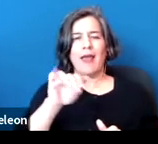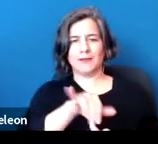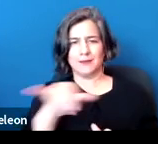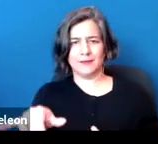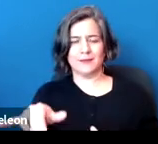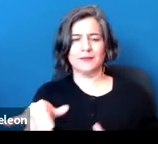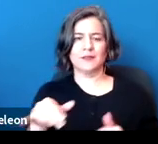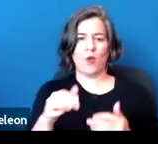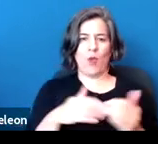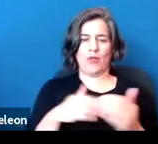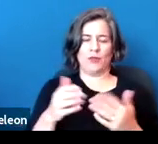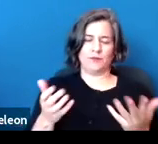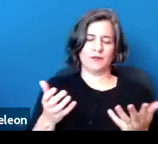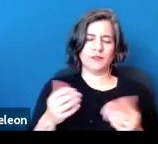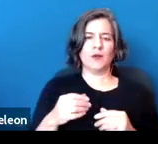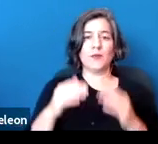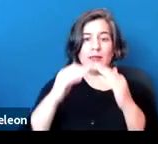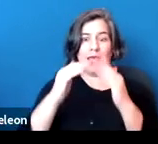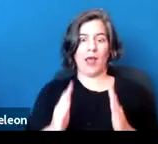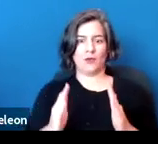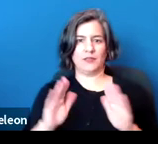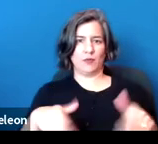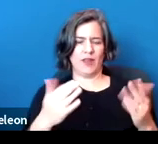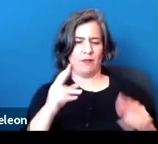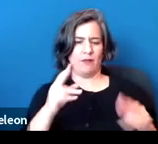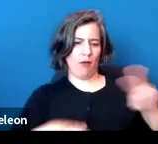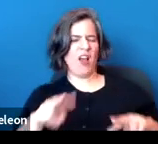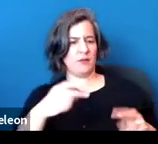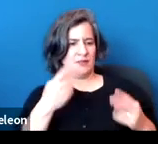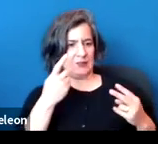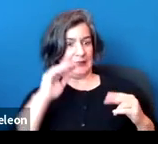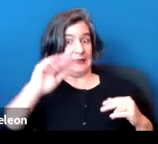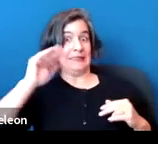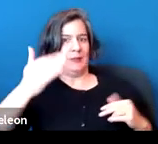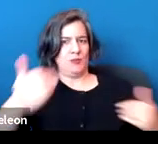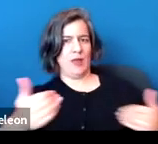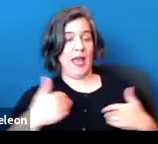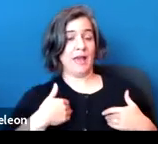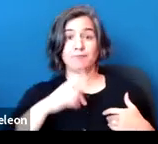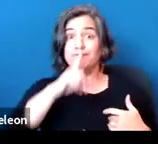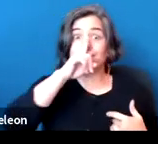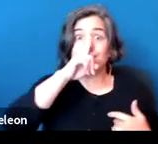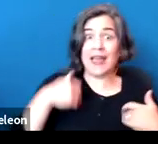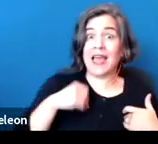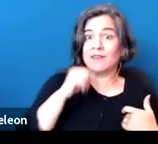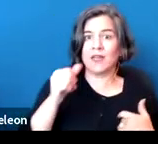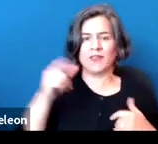in this case, the housing provider is viewing the person as having a disability, whether they have a disability or not.